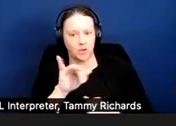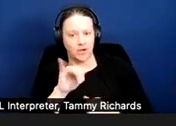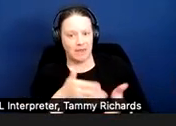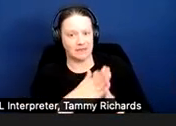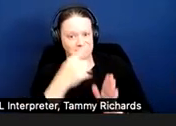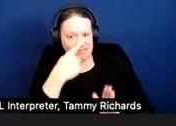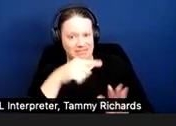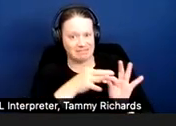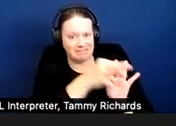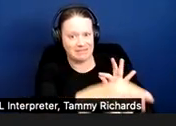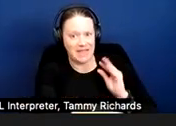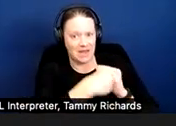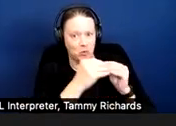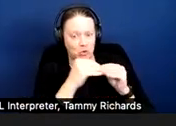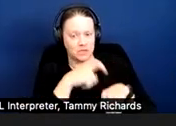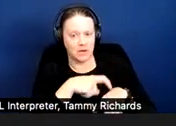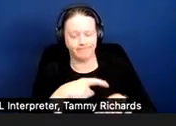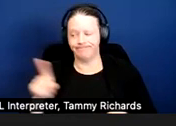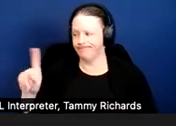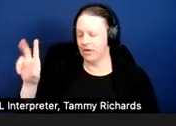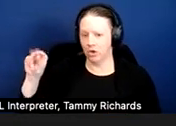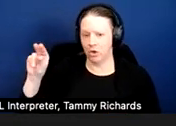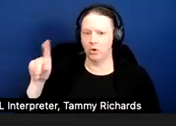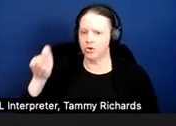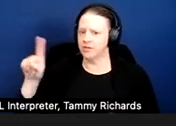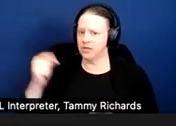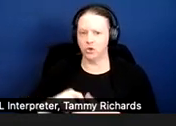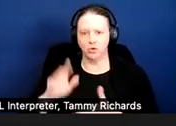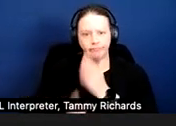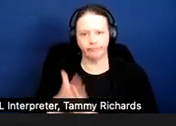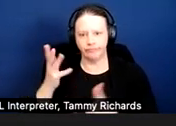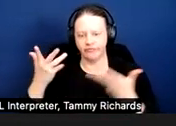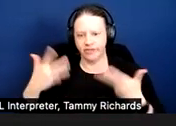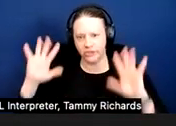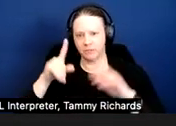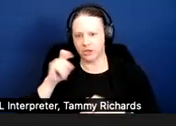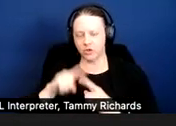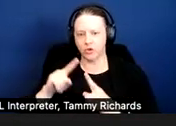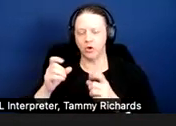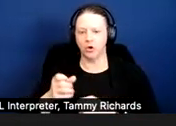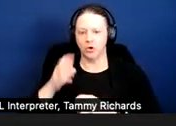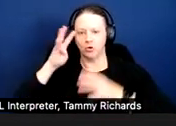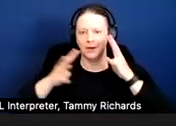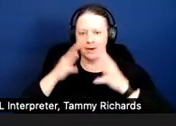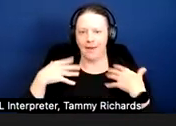She refuses and telling Trina to get it done because of health reasons.